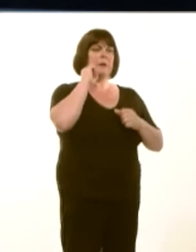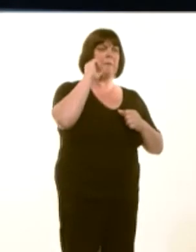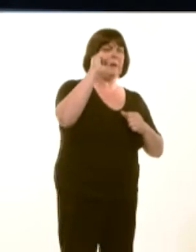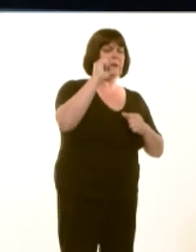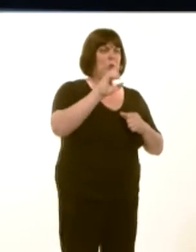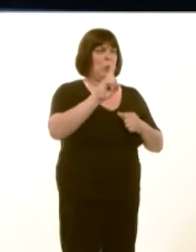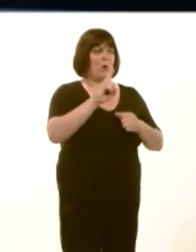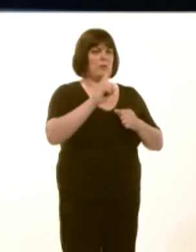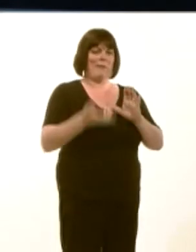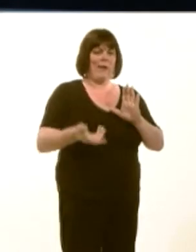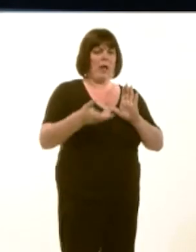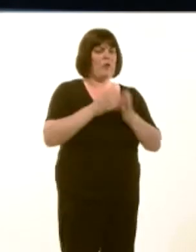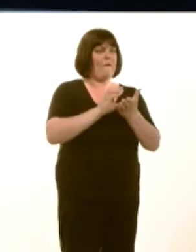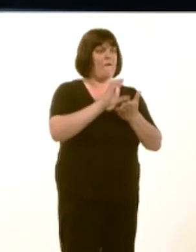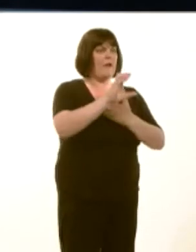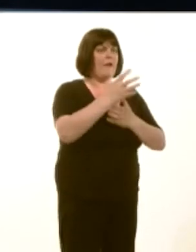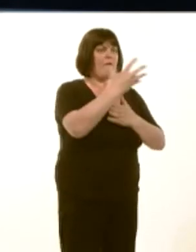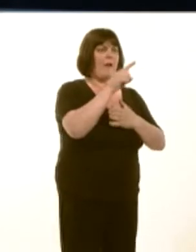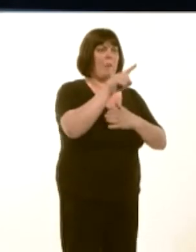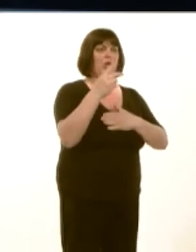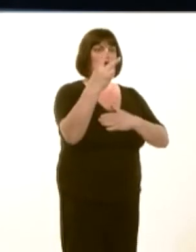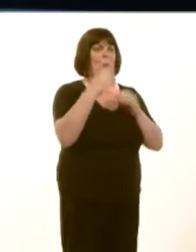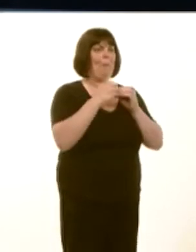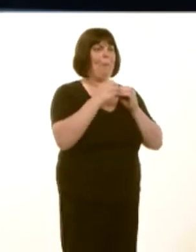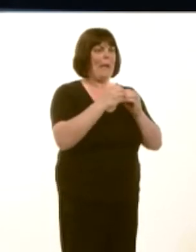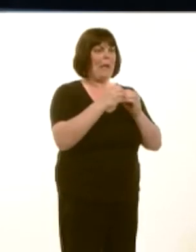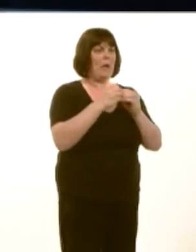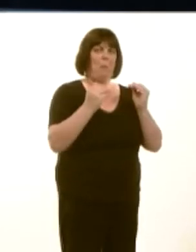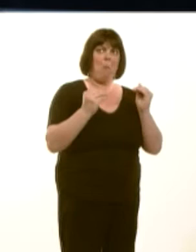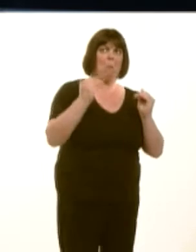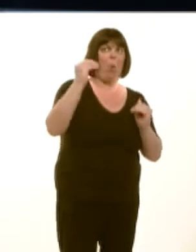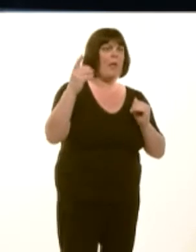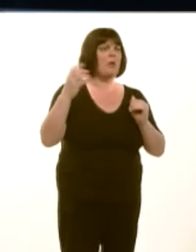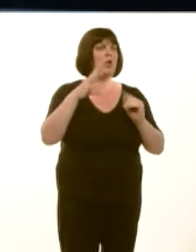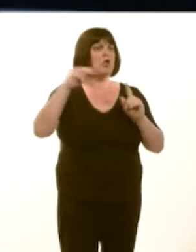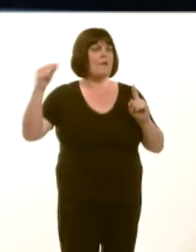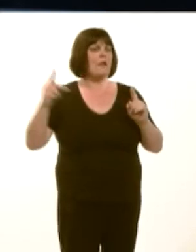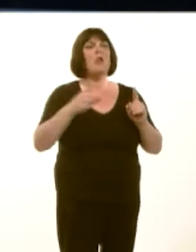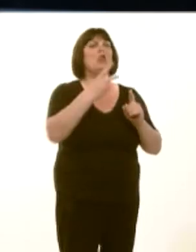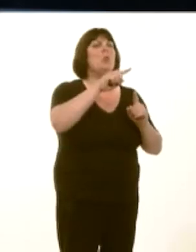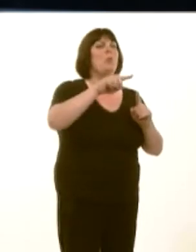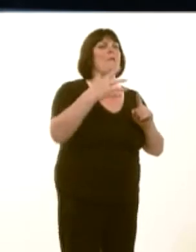funding equivalent to £5.2 billion more funding than the Conservatives and £2.5 billion more funding than Labour.